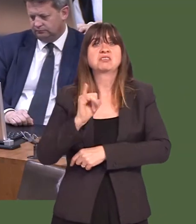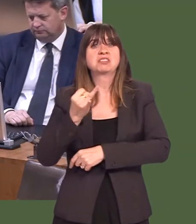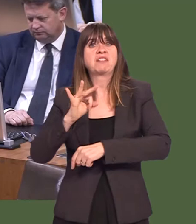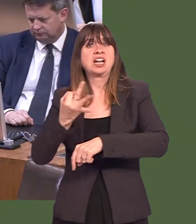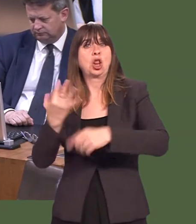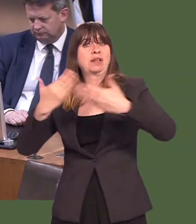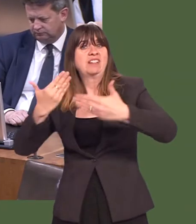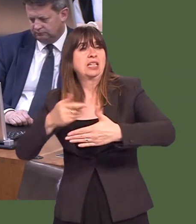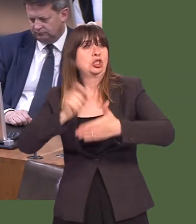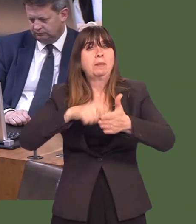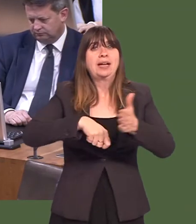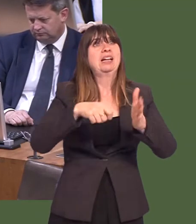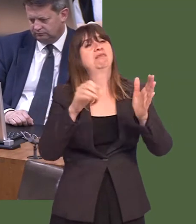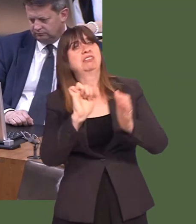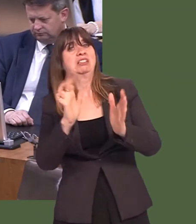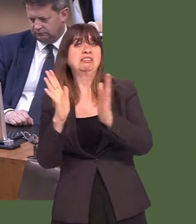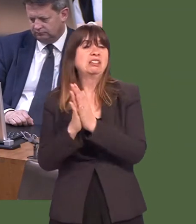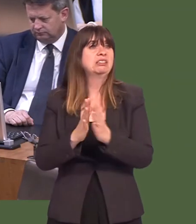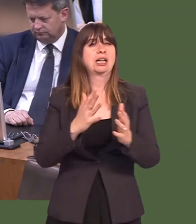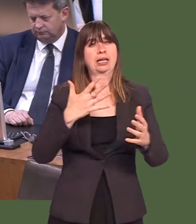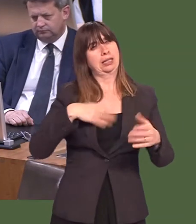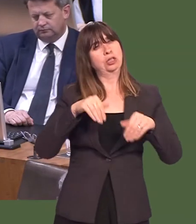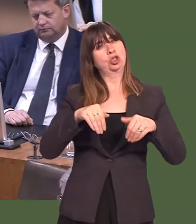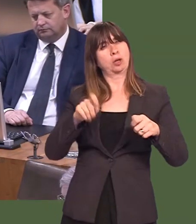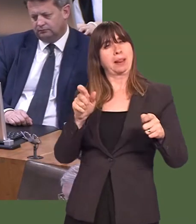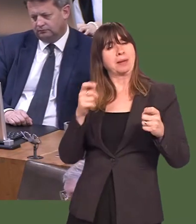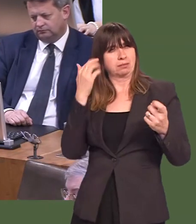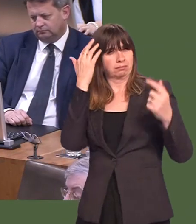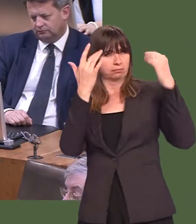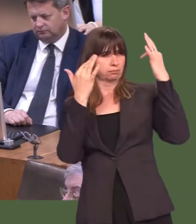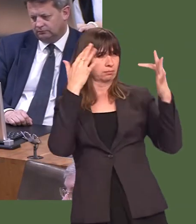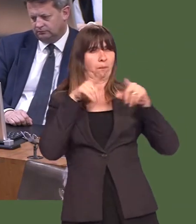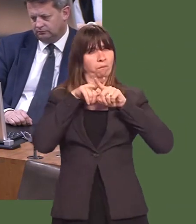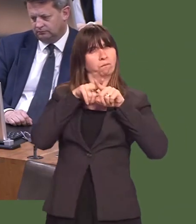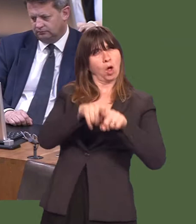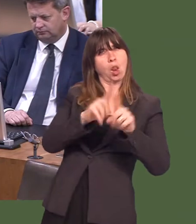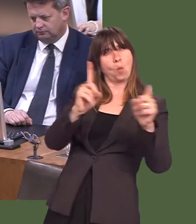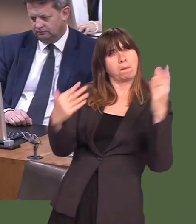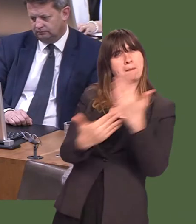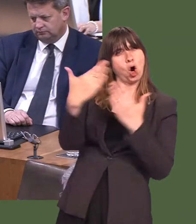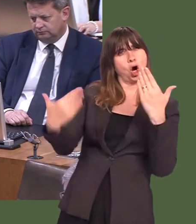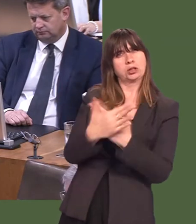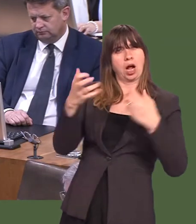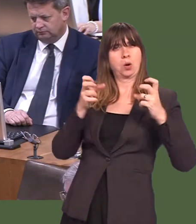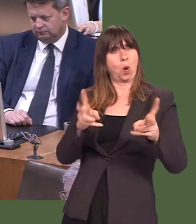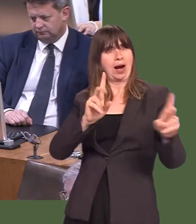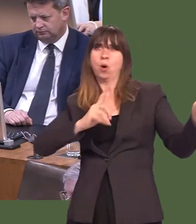when a lot of high streets are closed, so there needs to be some flexibility as well with traders to make sure that they align their opening hoursóthereís a limit to what